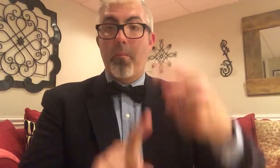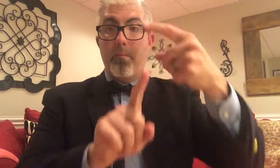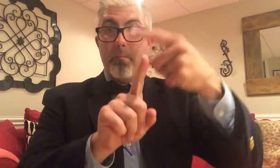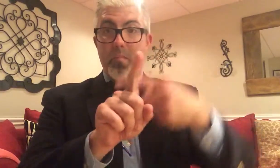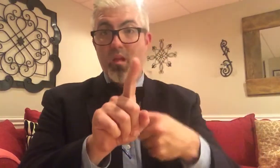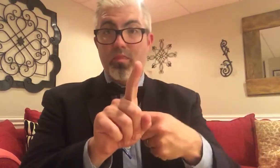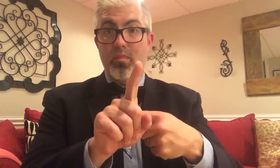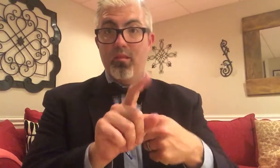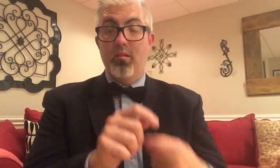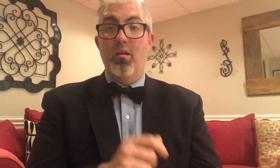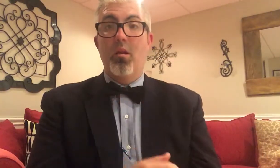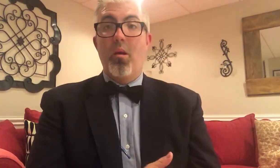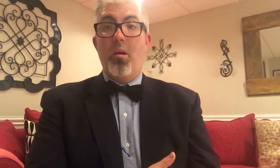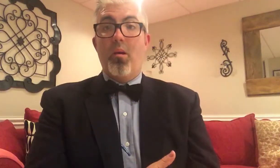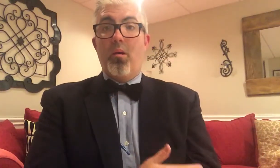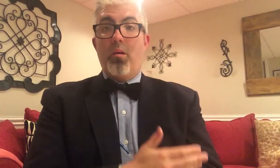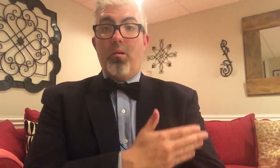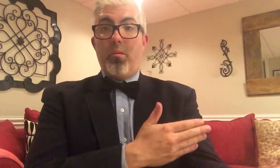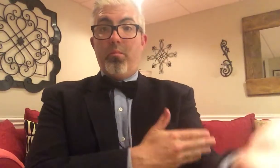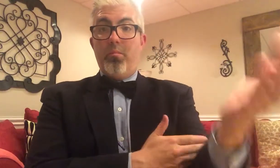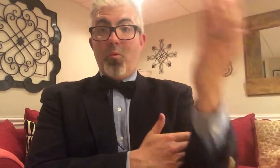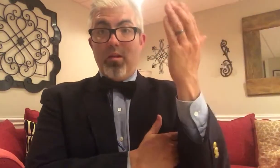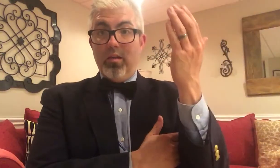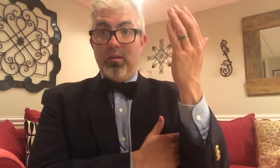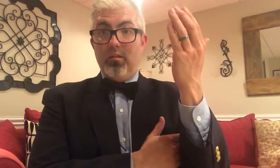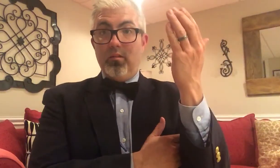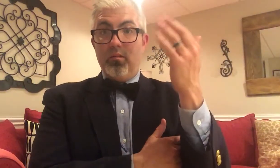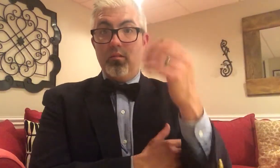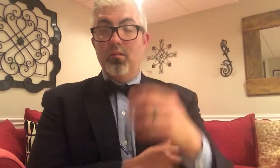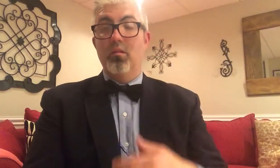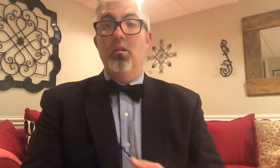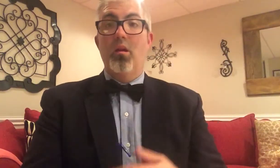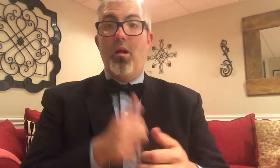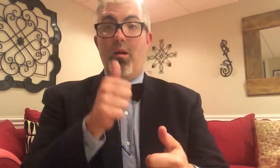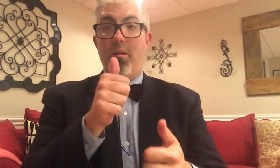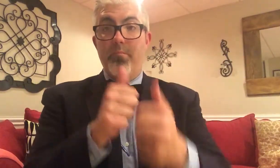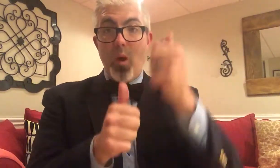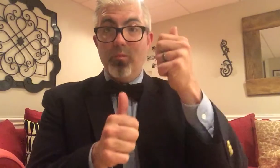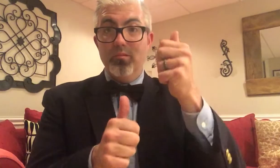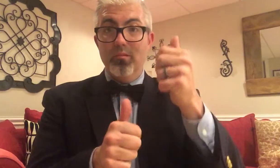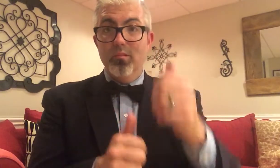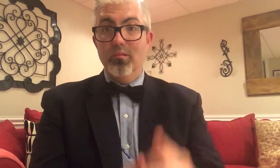MONTH MORNING MOST